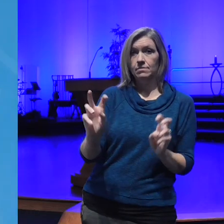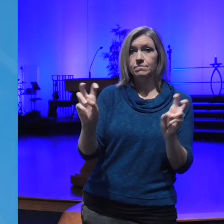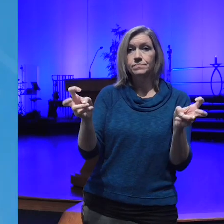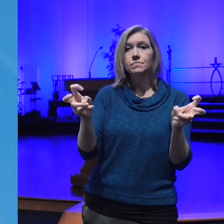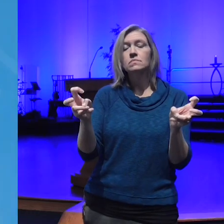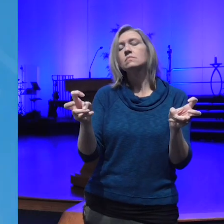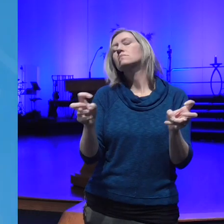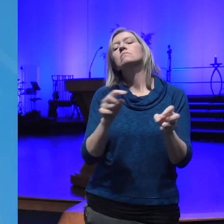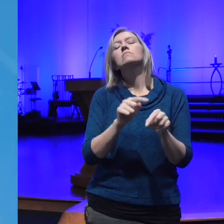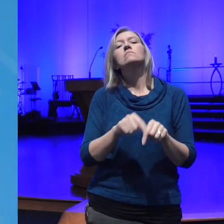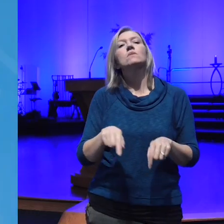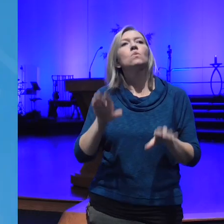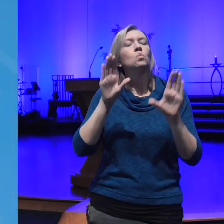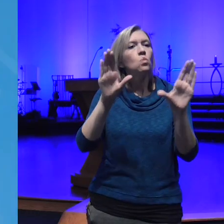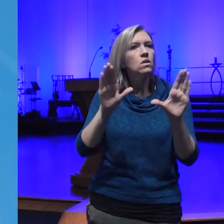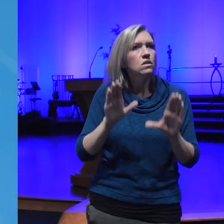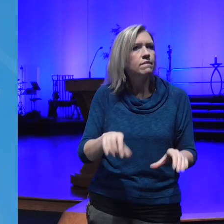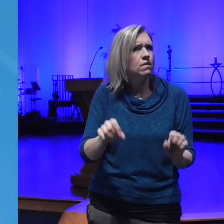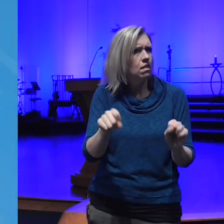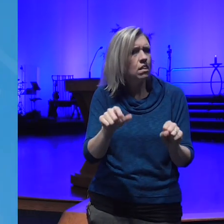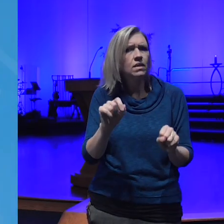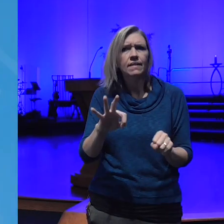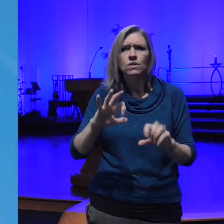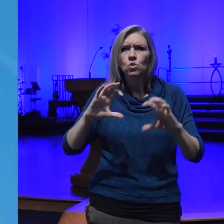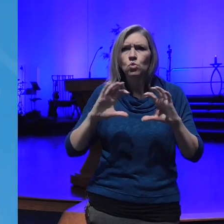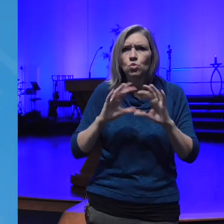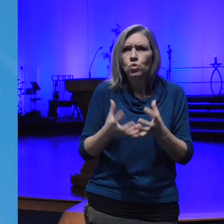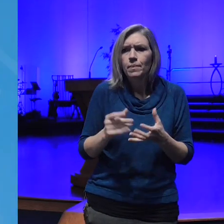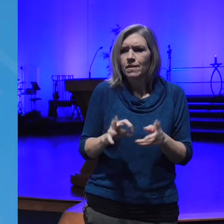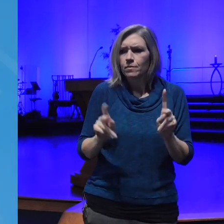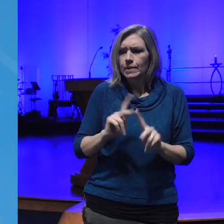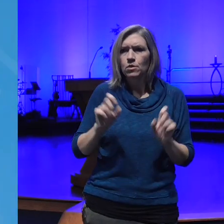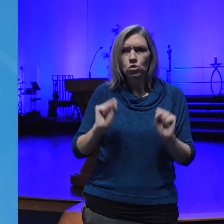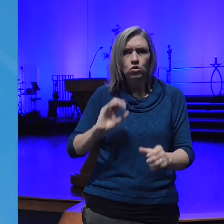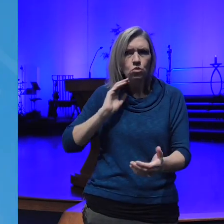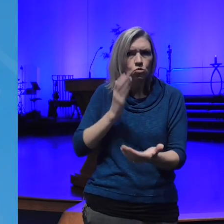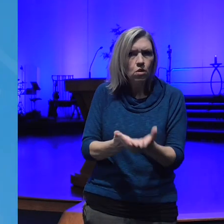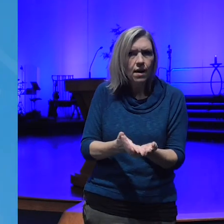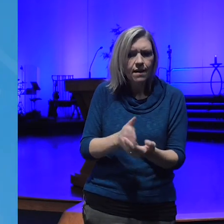indeed if a group of persons should arrive on Earth Earth who were for something and against